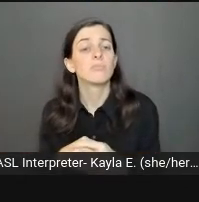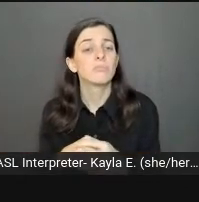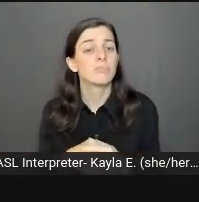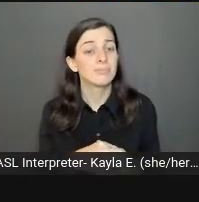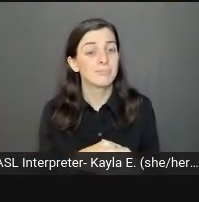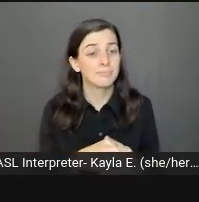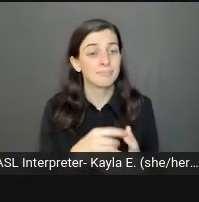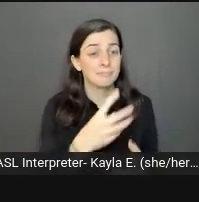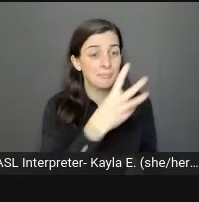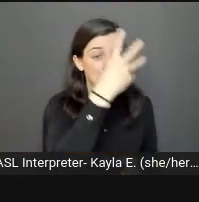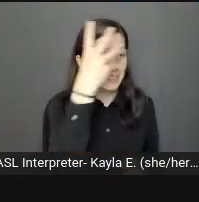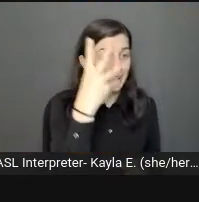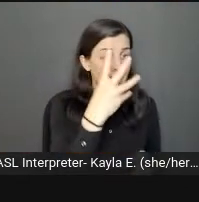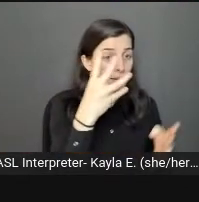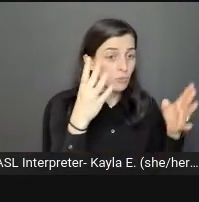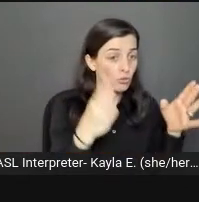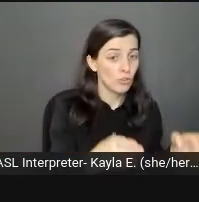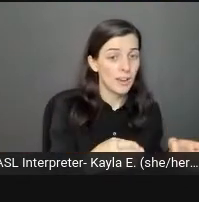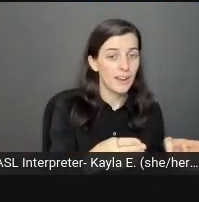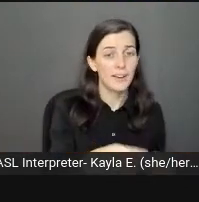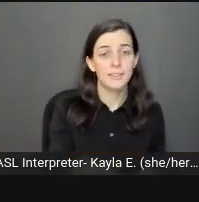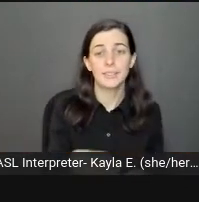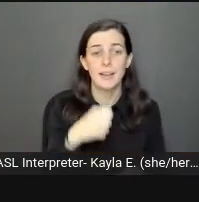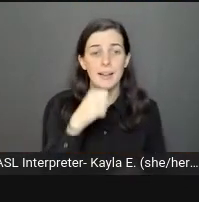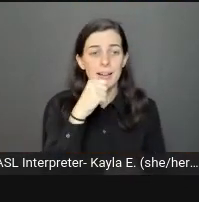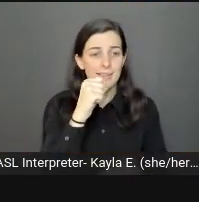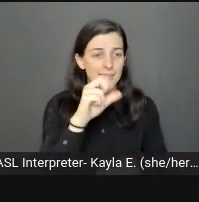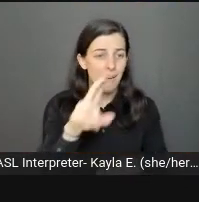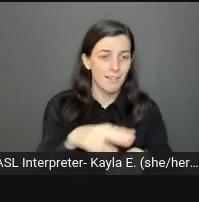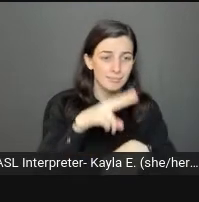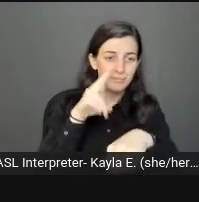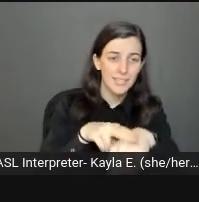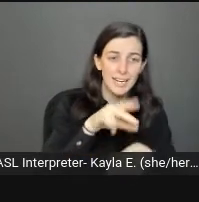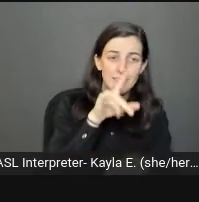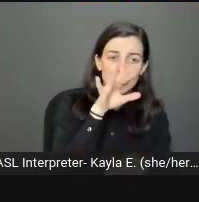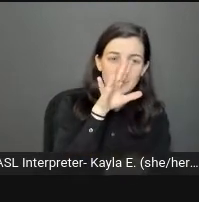of whatever language your content is in.